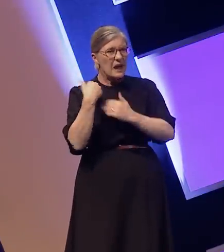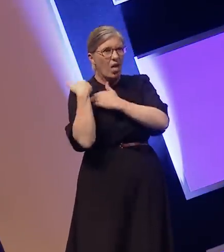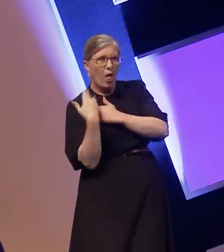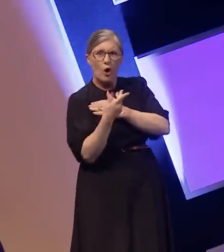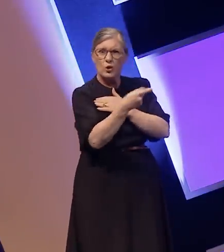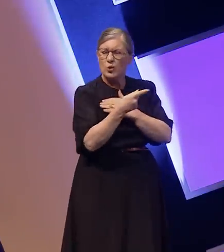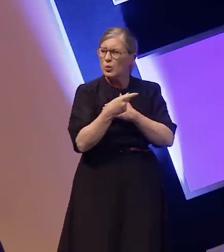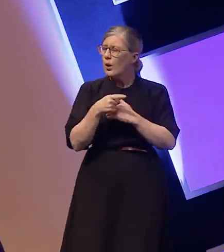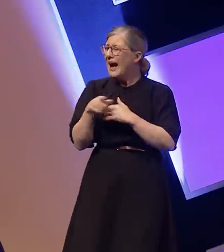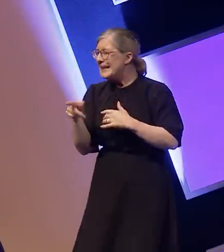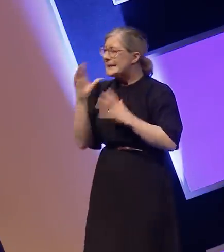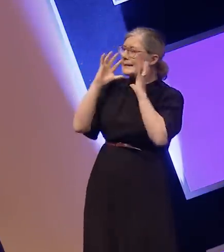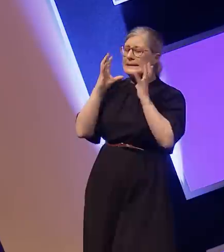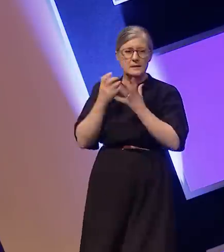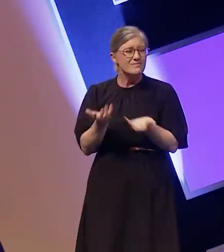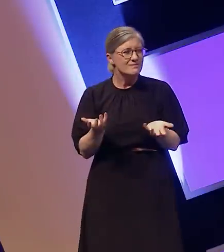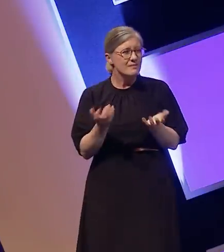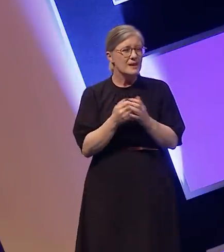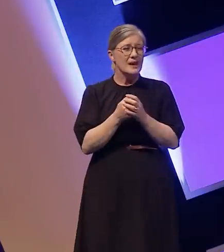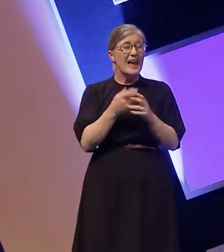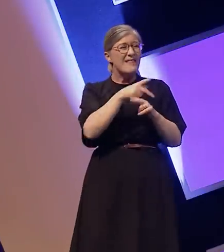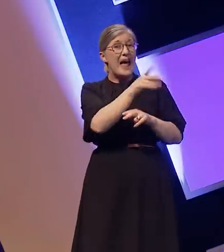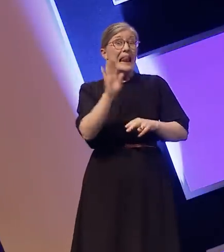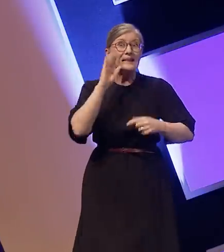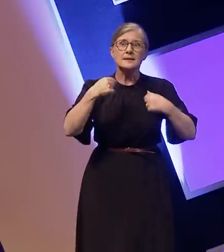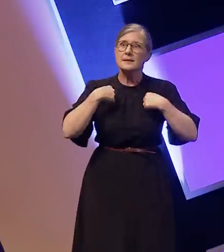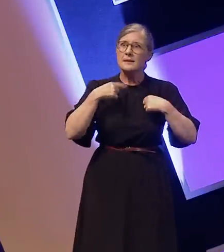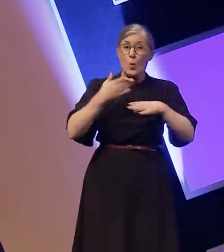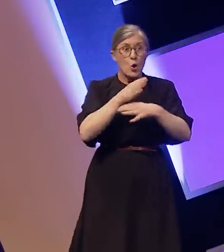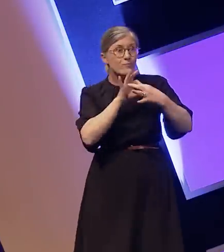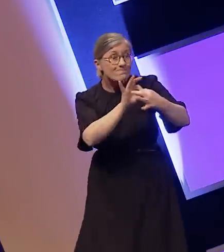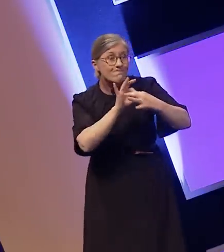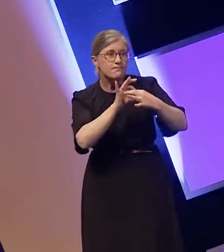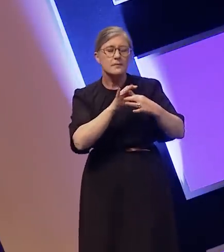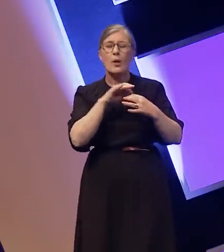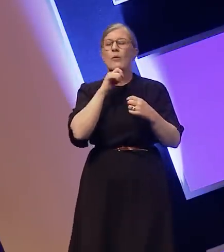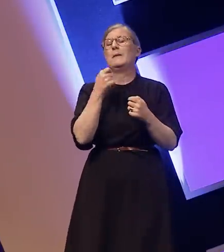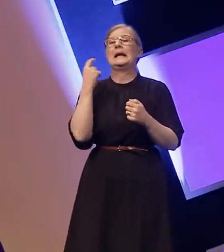and worked with me it would have made everybody's life much easier. It was such a missed